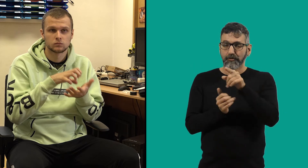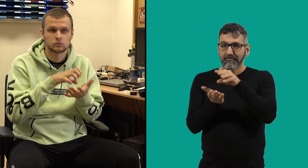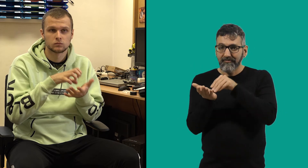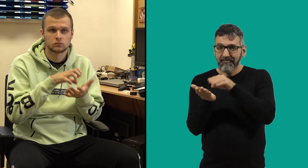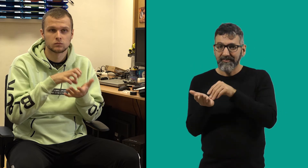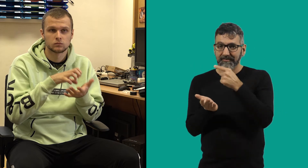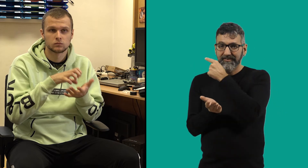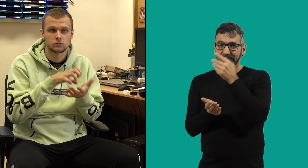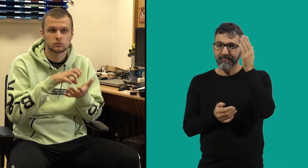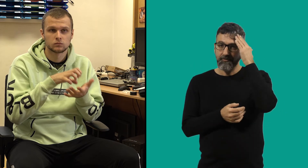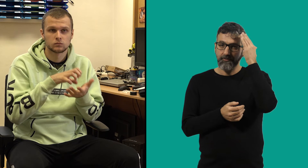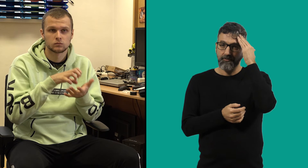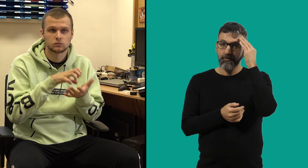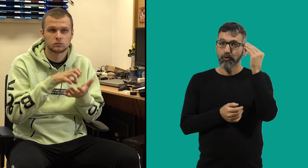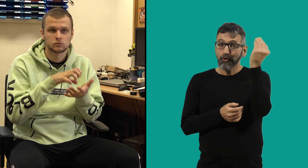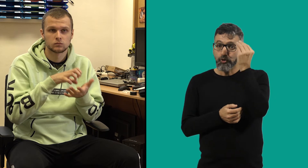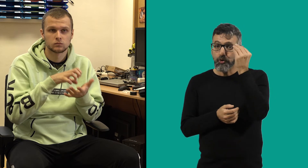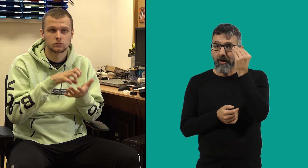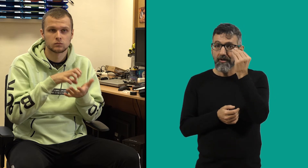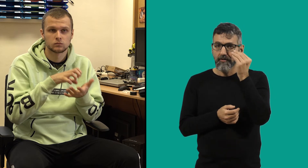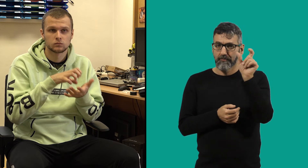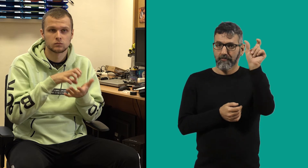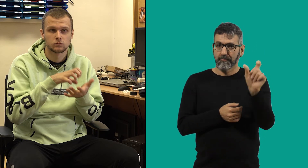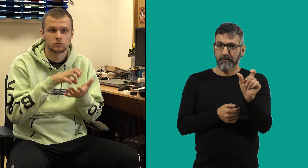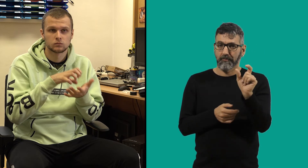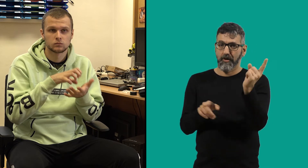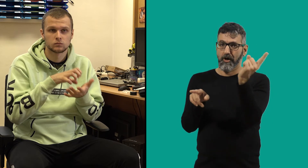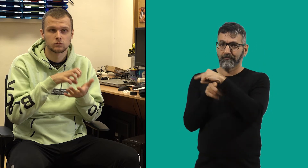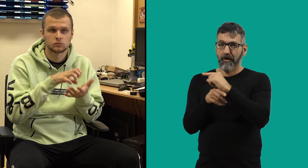and so he had to use the knowledge he gained in school to fix,